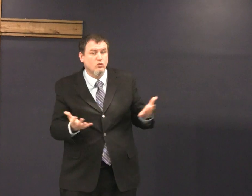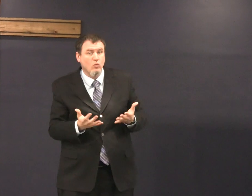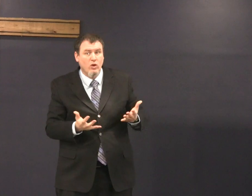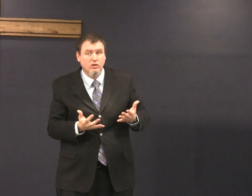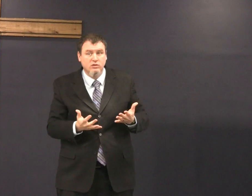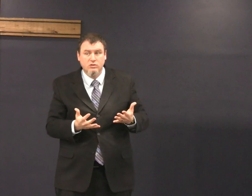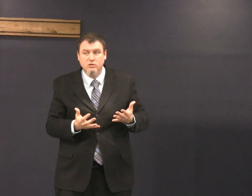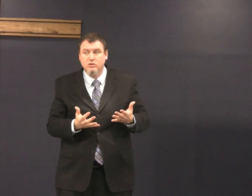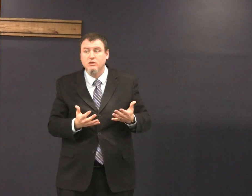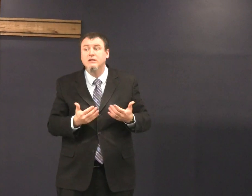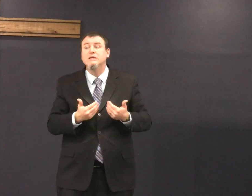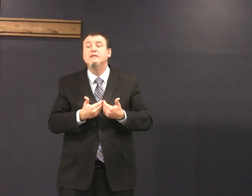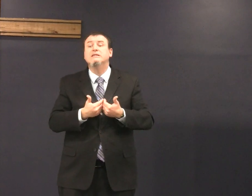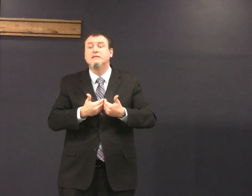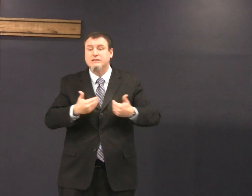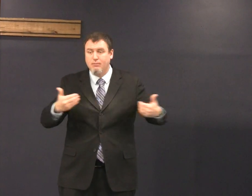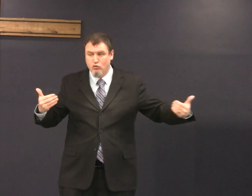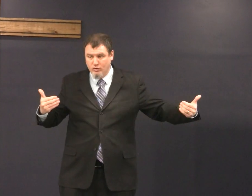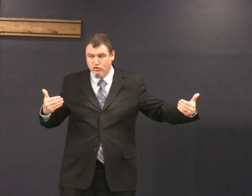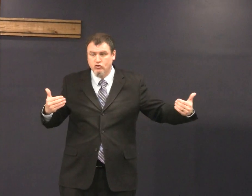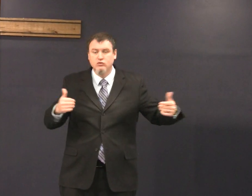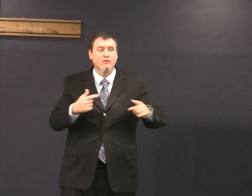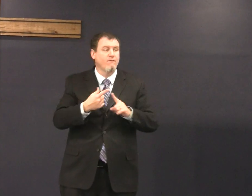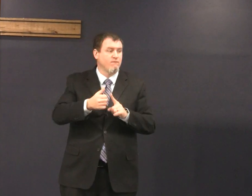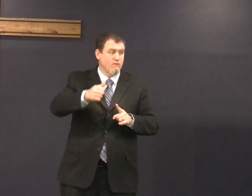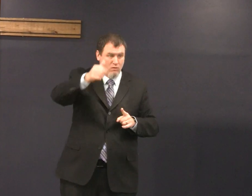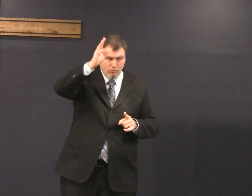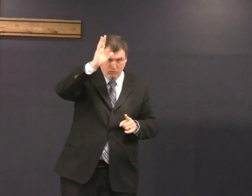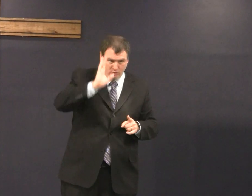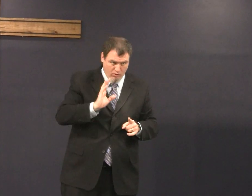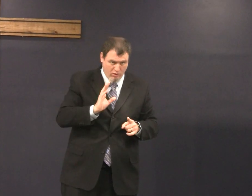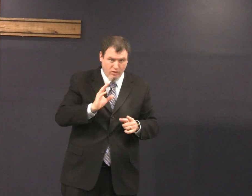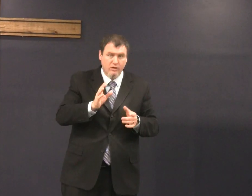to disappear God caused separation from God